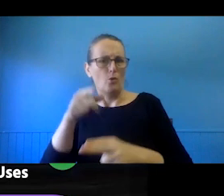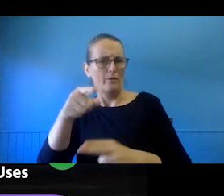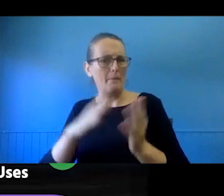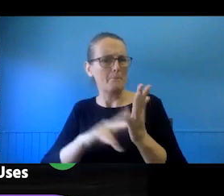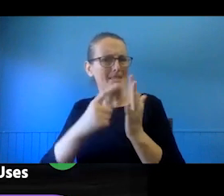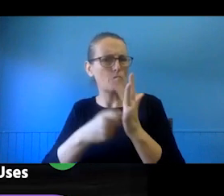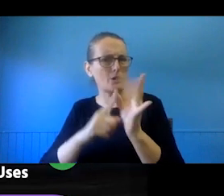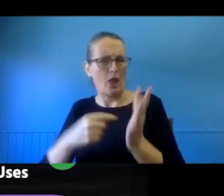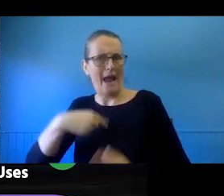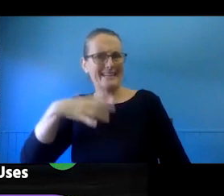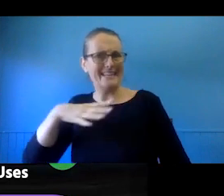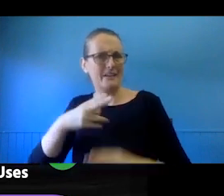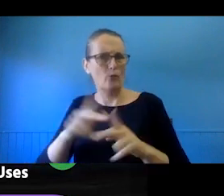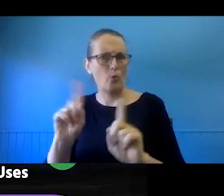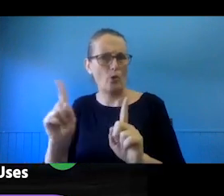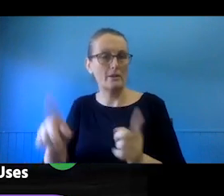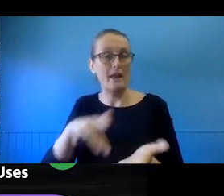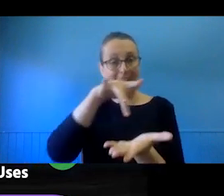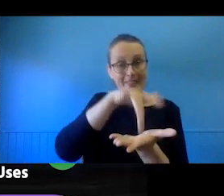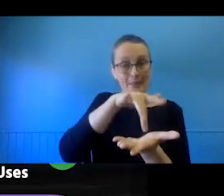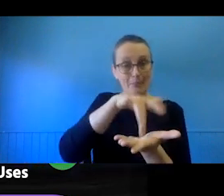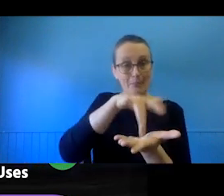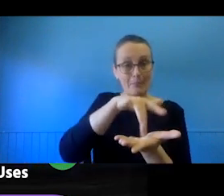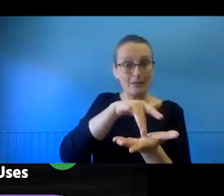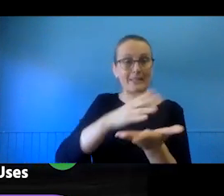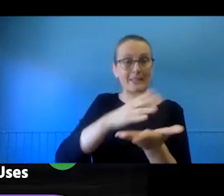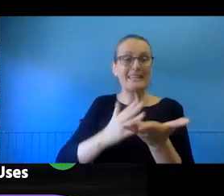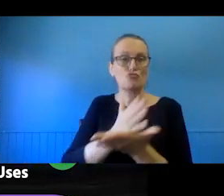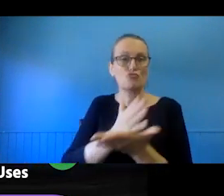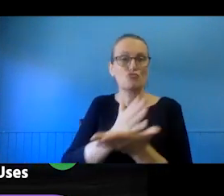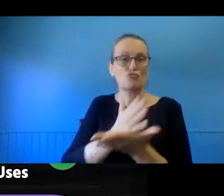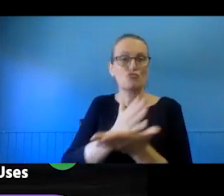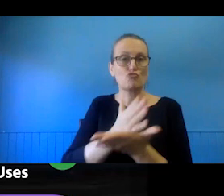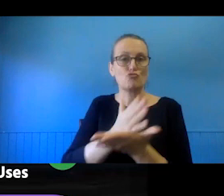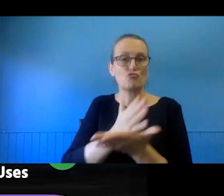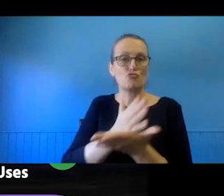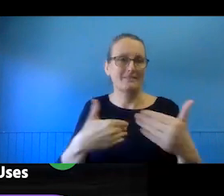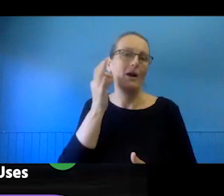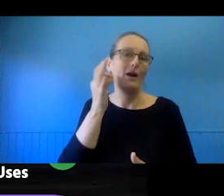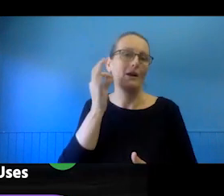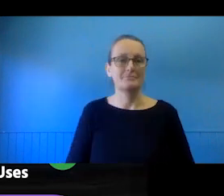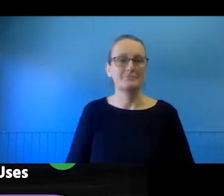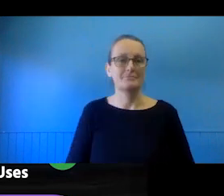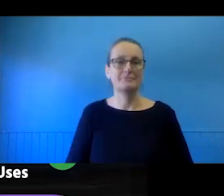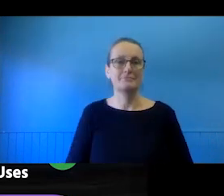And sitting between those is a rights management process of some kind. So, on the who's involved